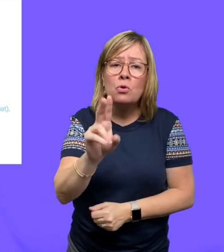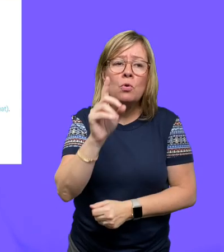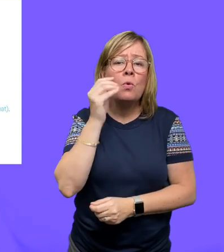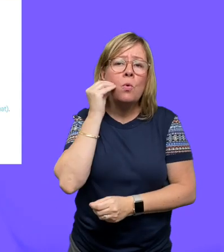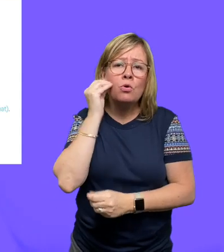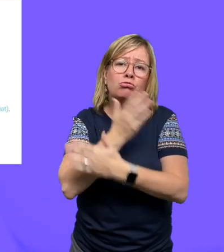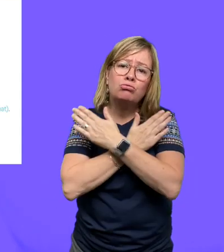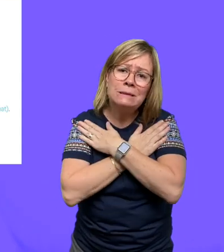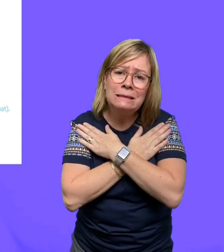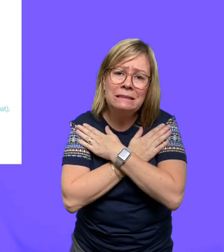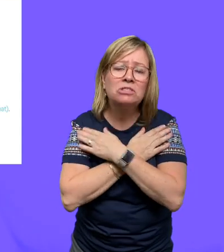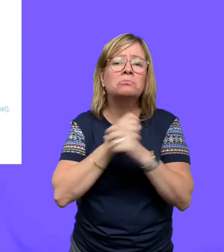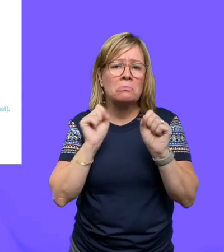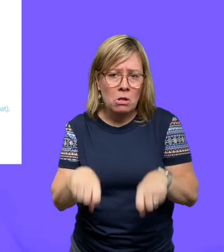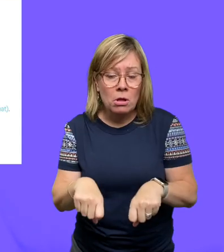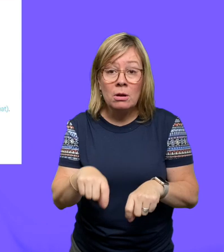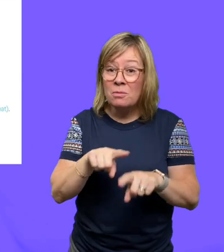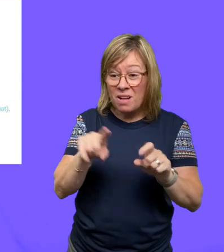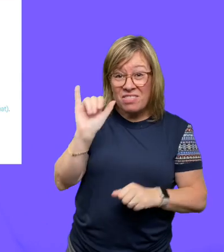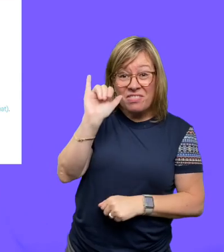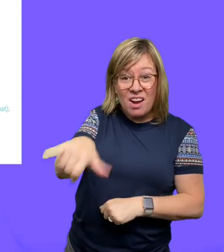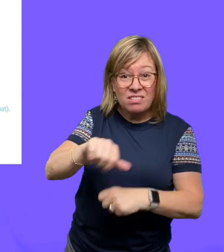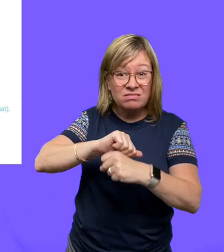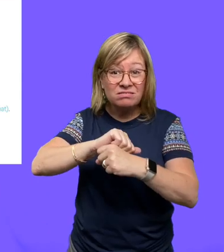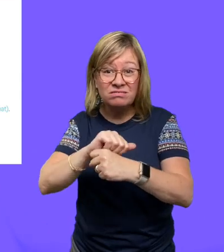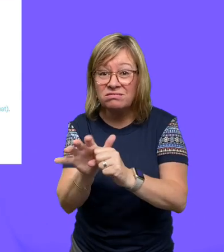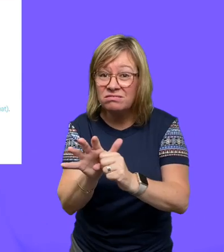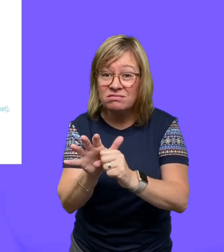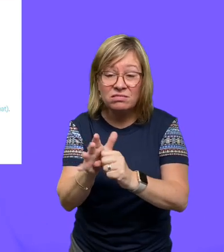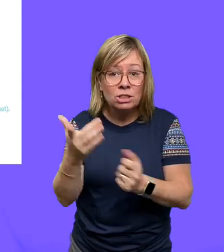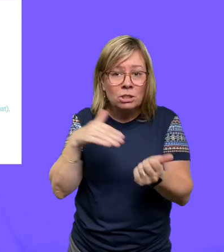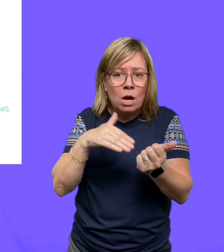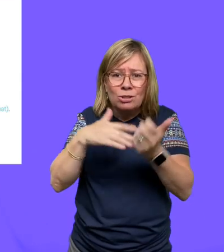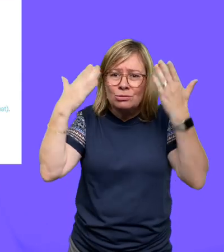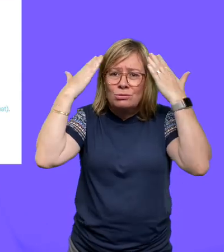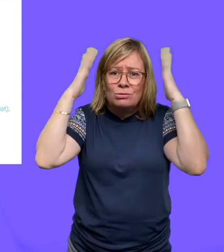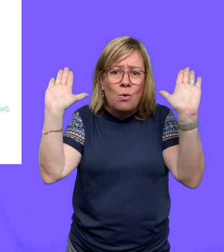you medication or send you home for rest. But with Covid-19, doctors don't know how